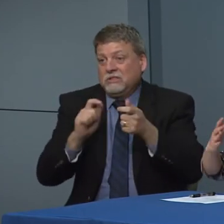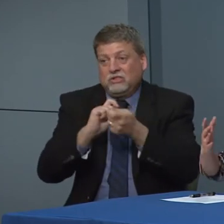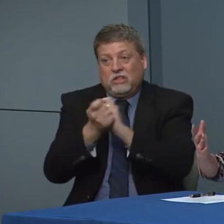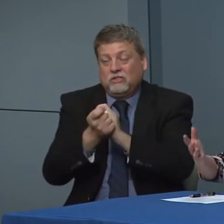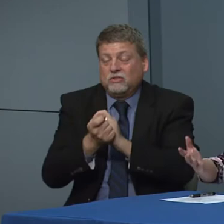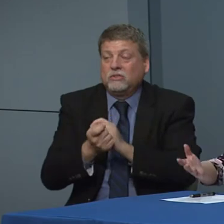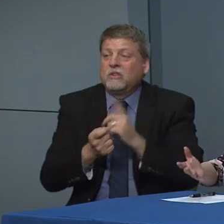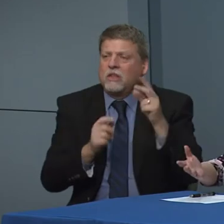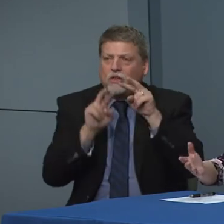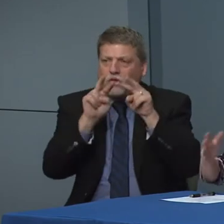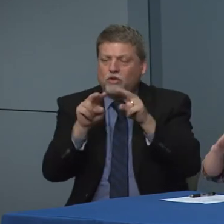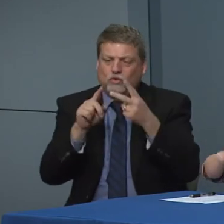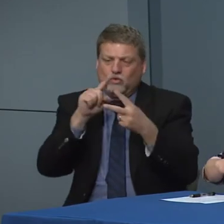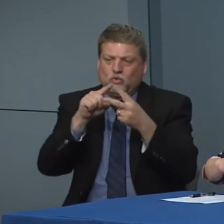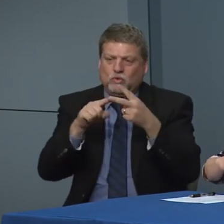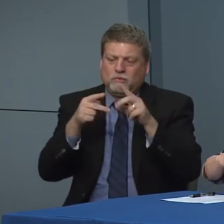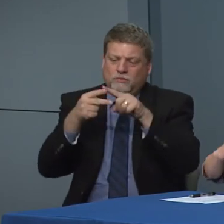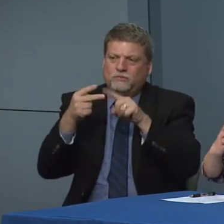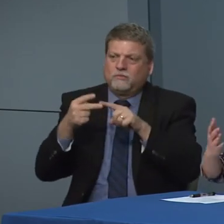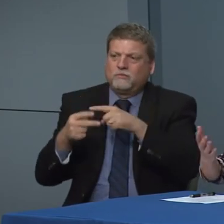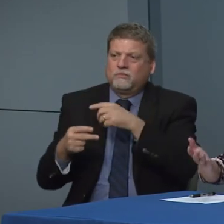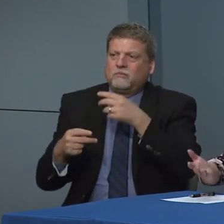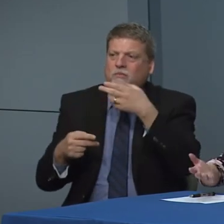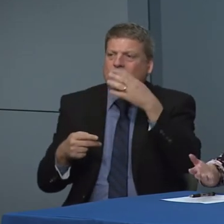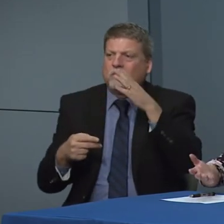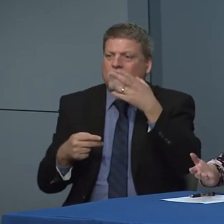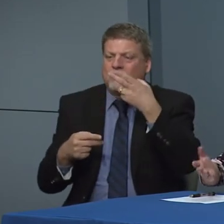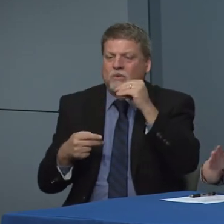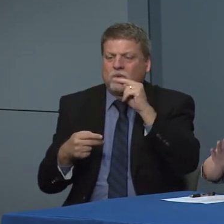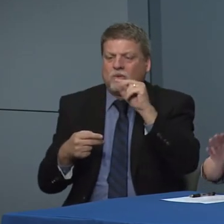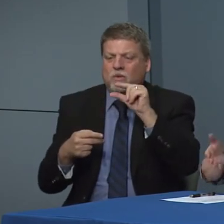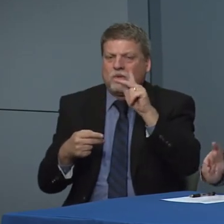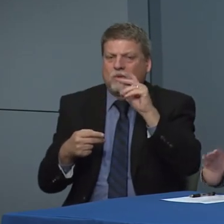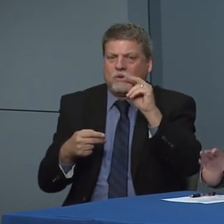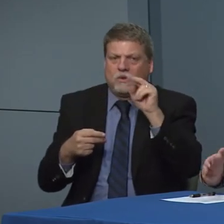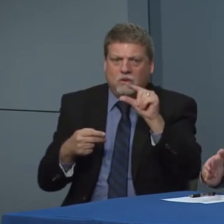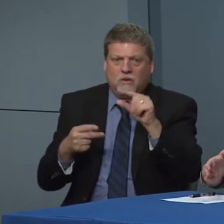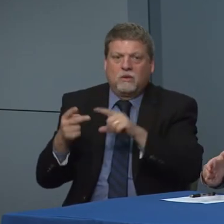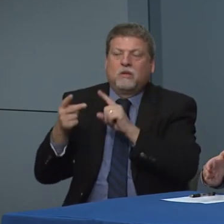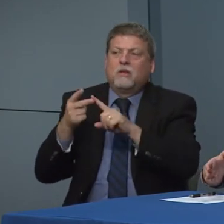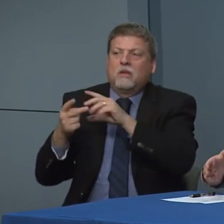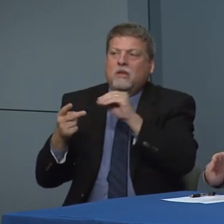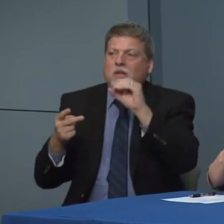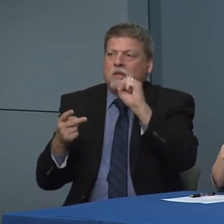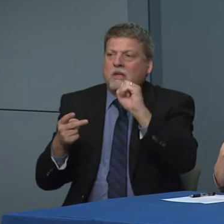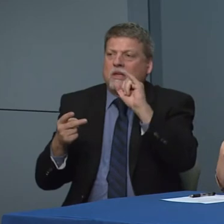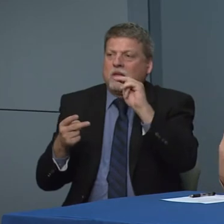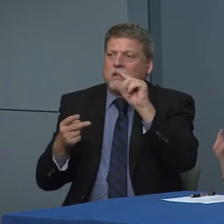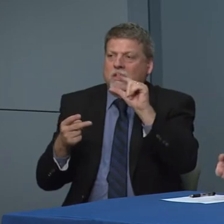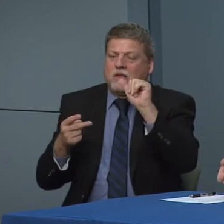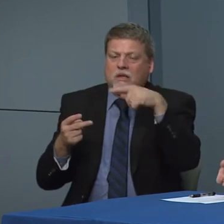countries, Hong Kong in Singapore, one that closed school one that didn't needing really see much difference.